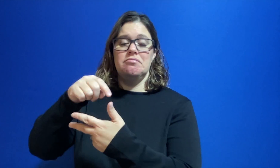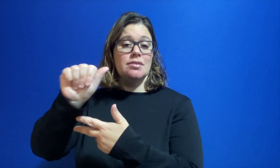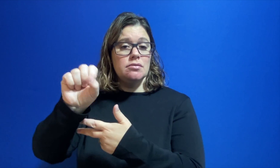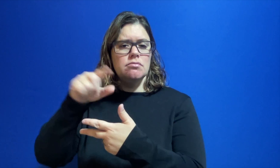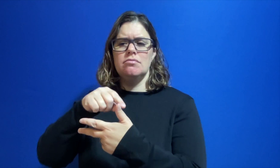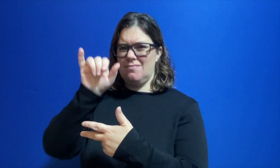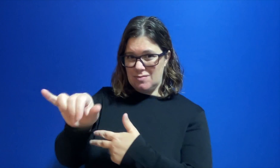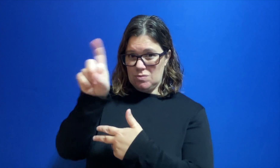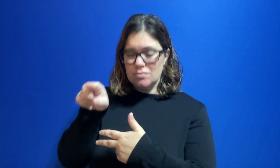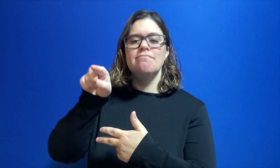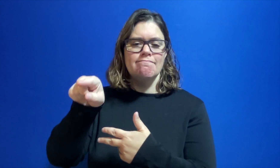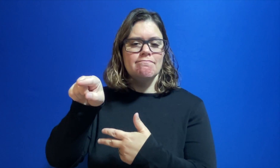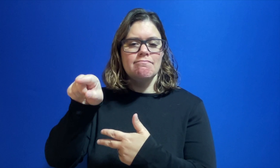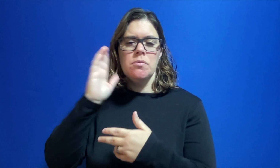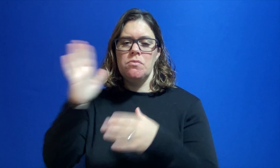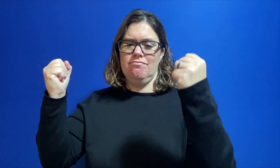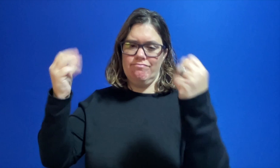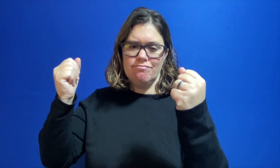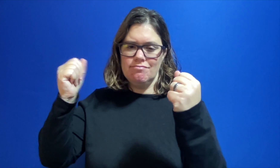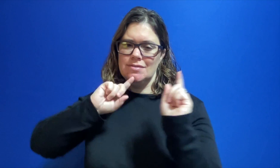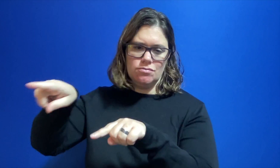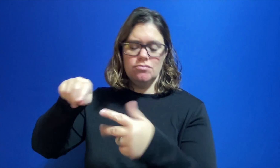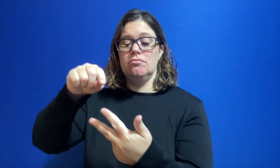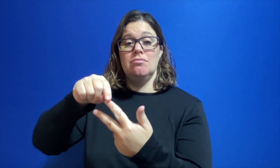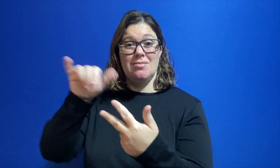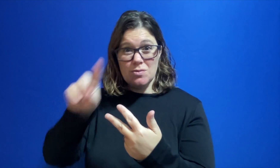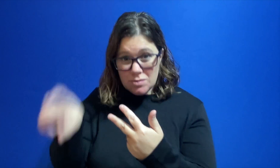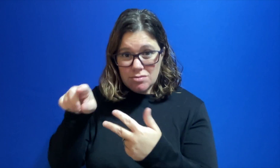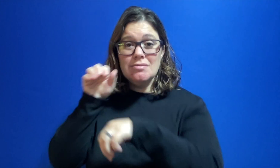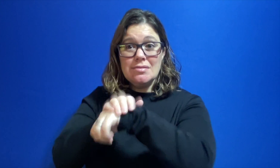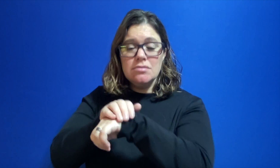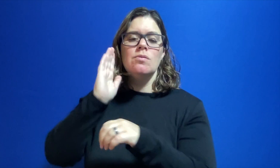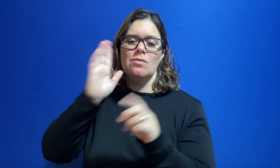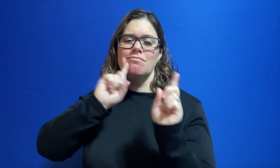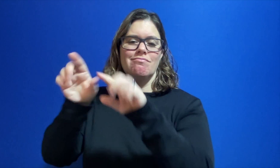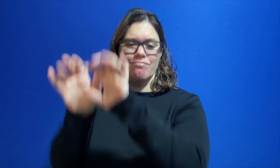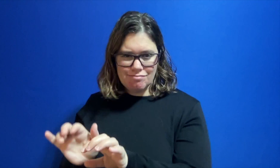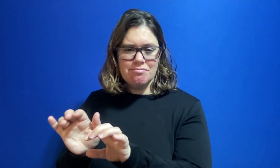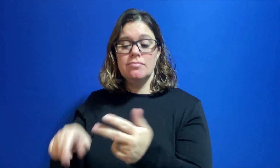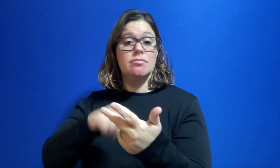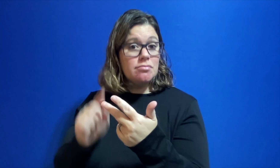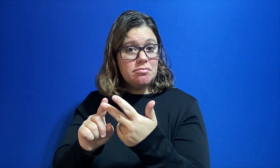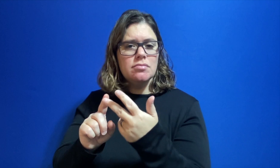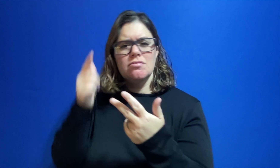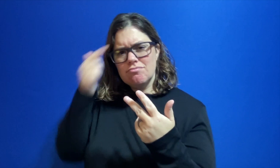For example, that specific question will be answered in ASL, that specific question will be answered in English lastly, that specific question: